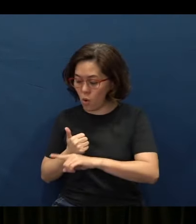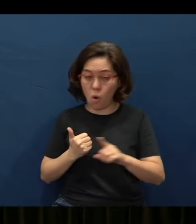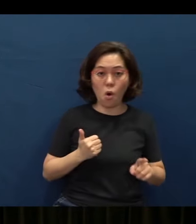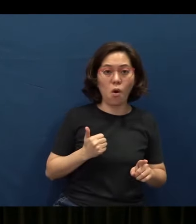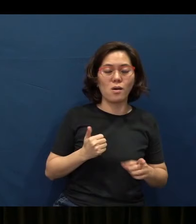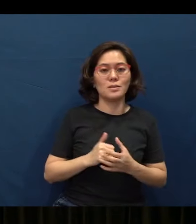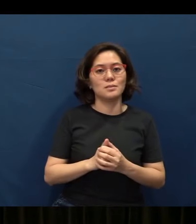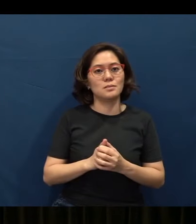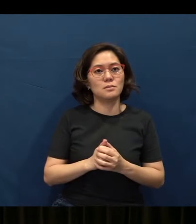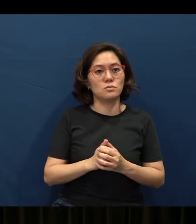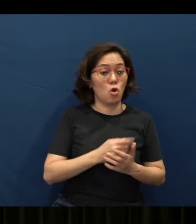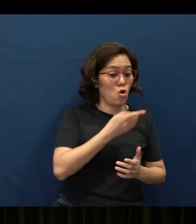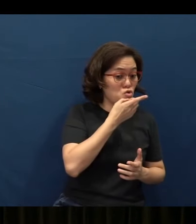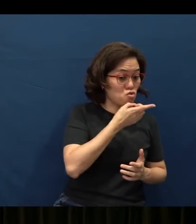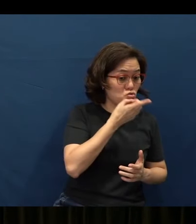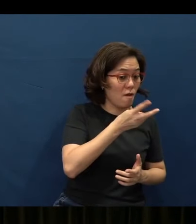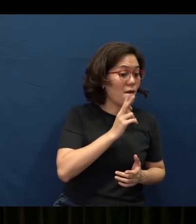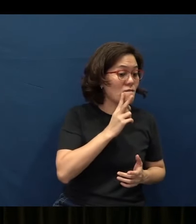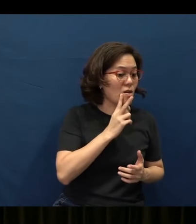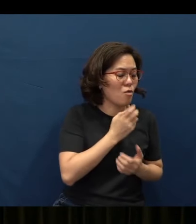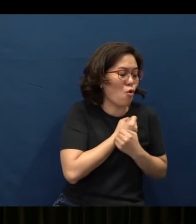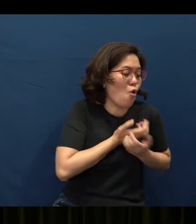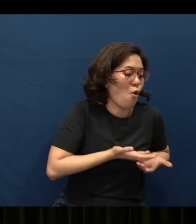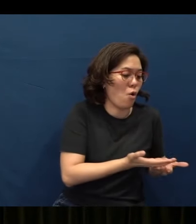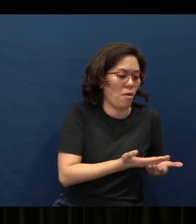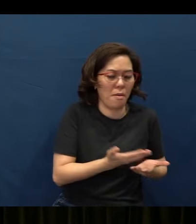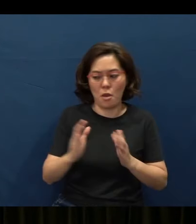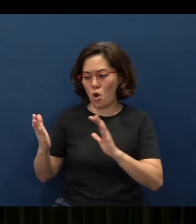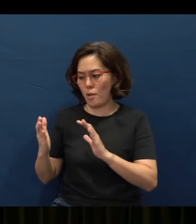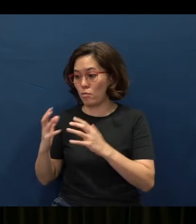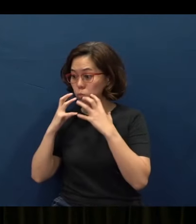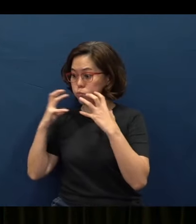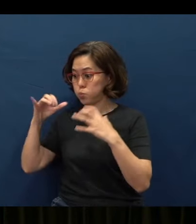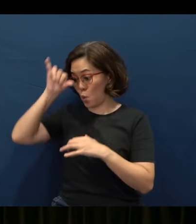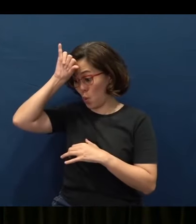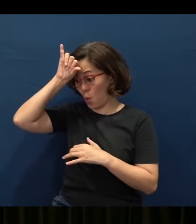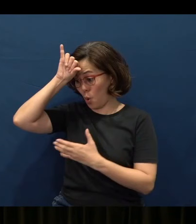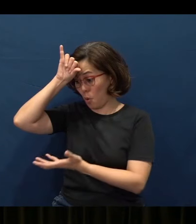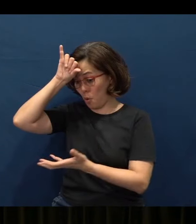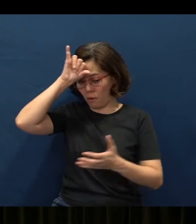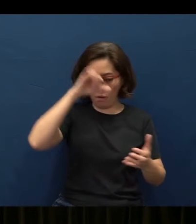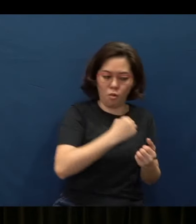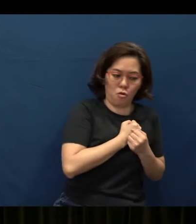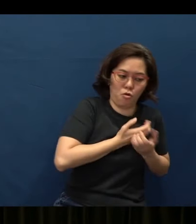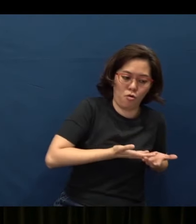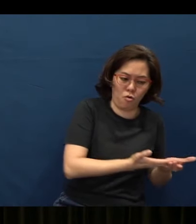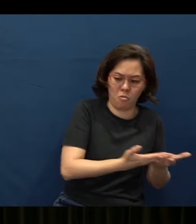Okay, a dinner of vegetables compared to a fatted ox, okay, where love is and where hatred is.